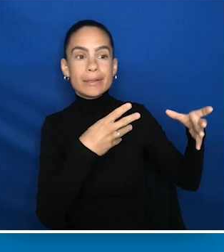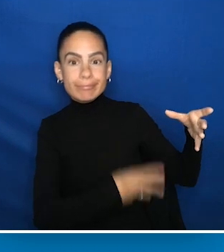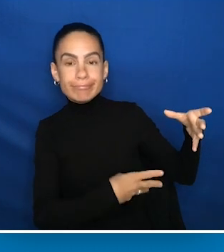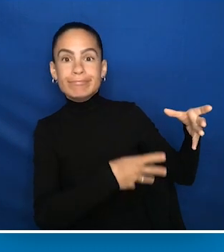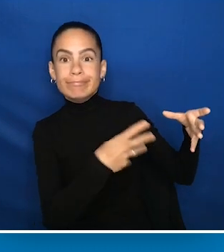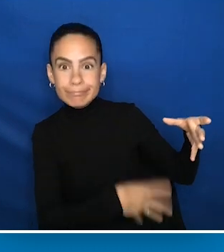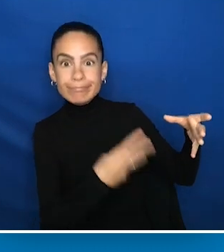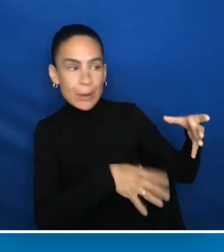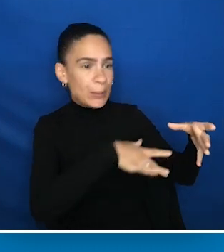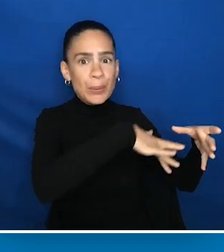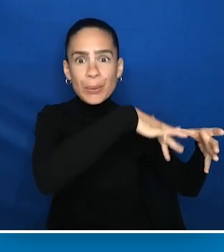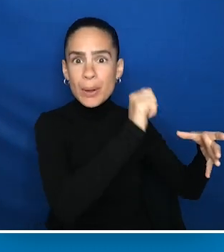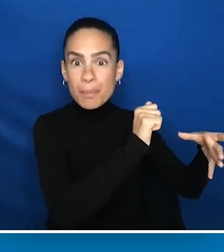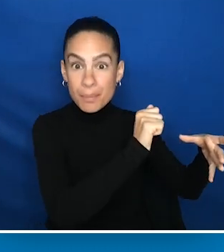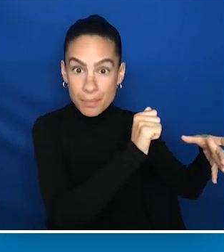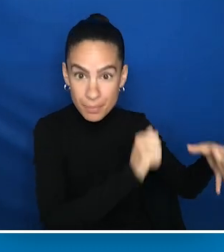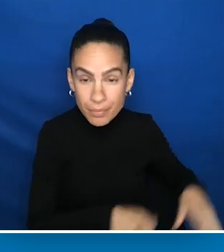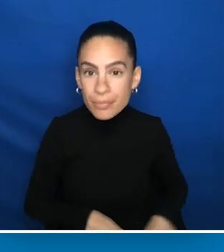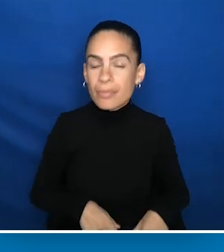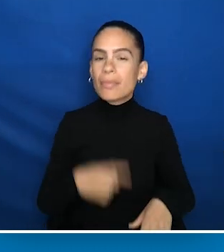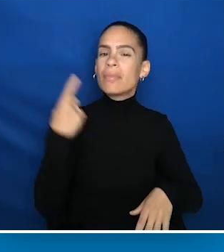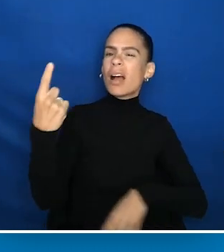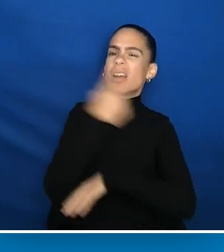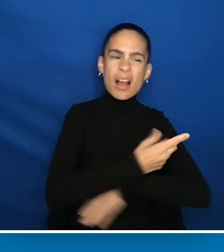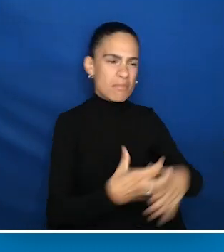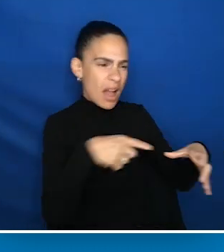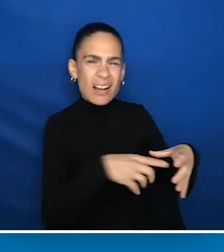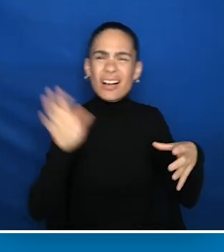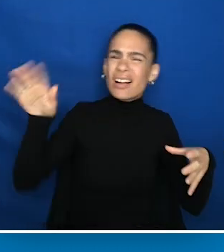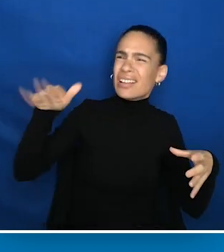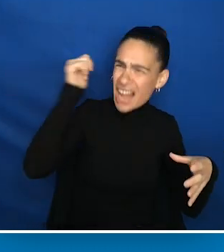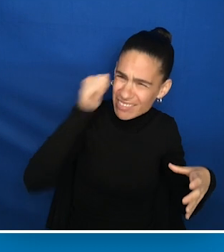So one day the pot turns to the man and says, "Look, every day you take me to the river.